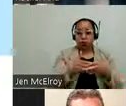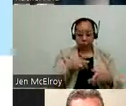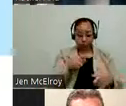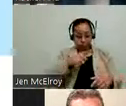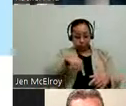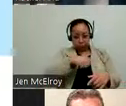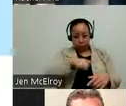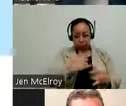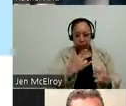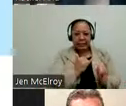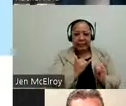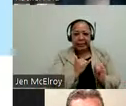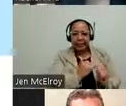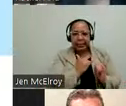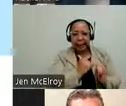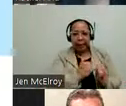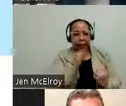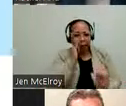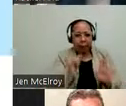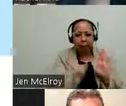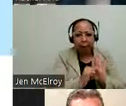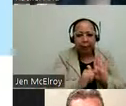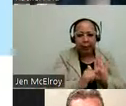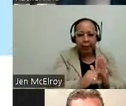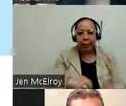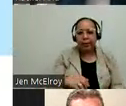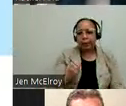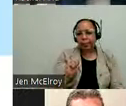same affinity or identity. So ours was launched in January. And the group